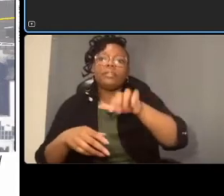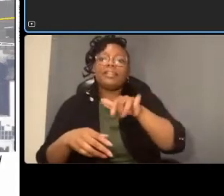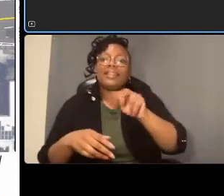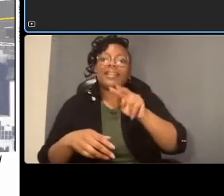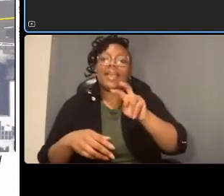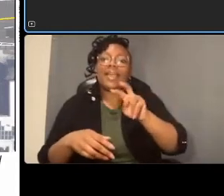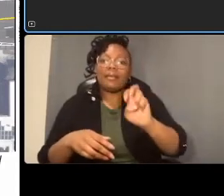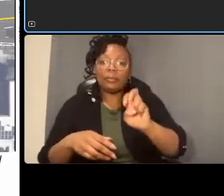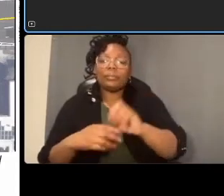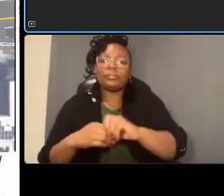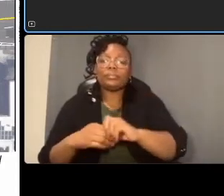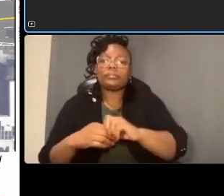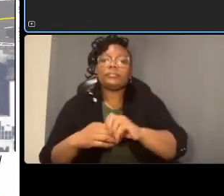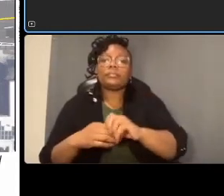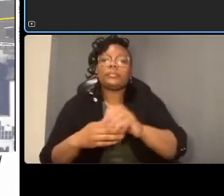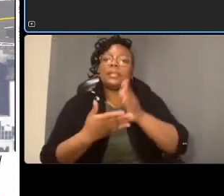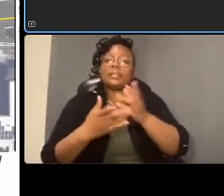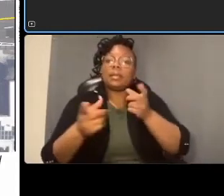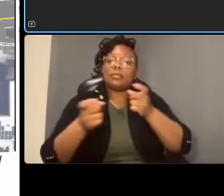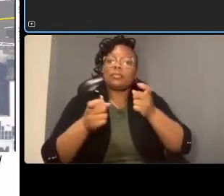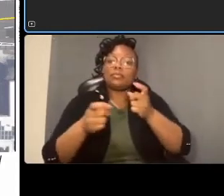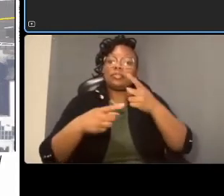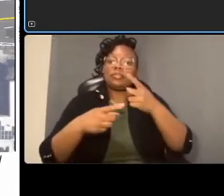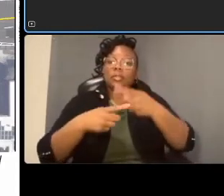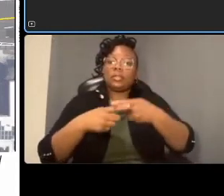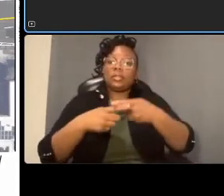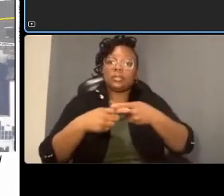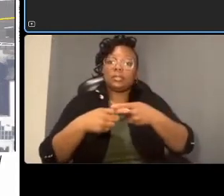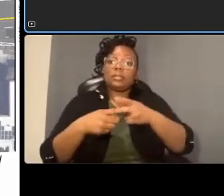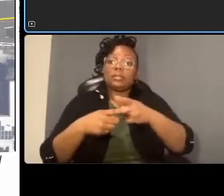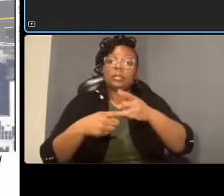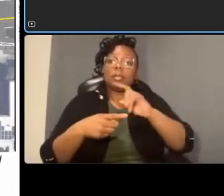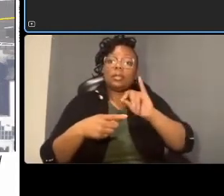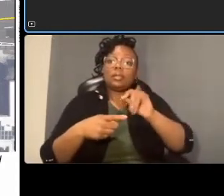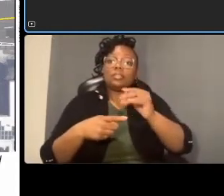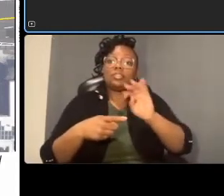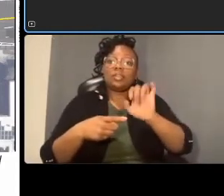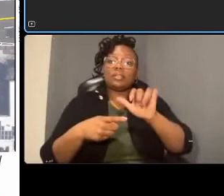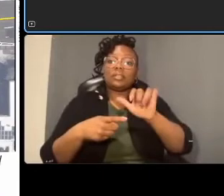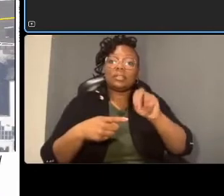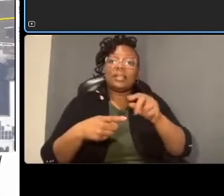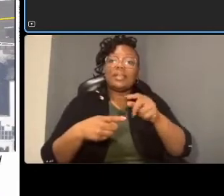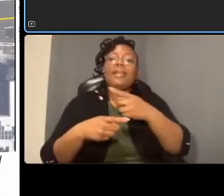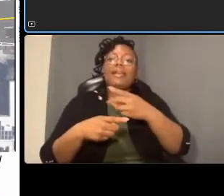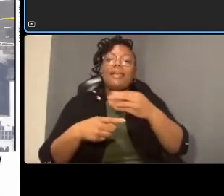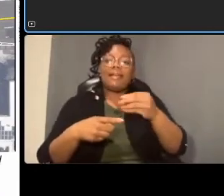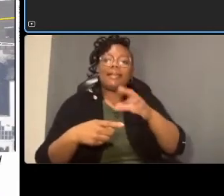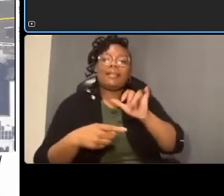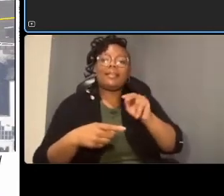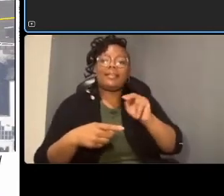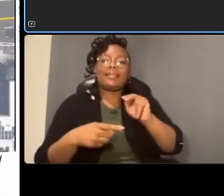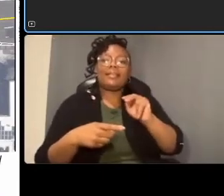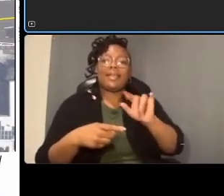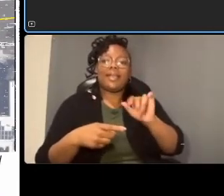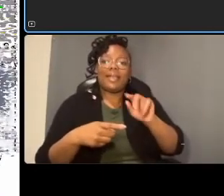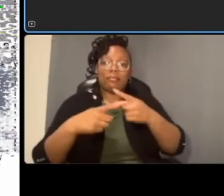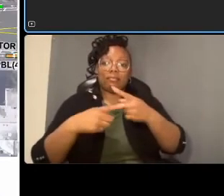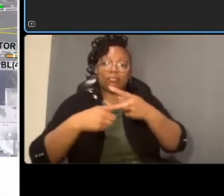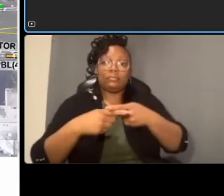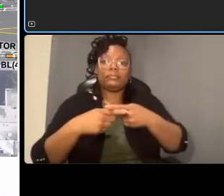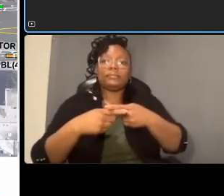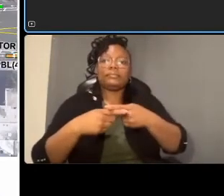and connecticut avenue is a candidate again for another hawk enhanced pedestrian crossing